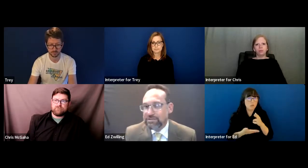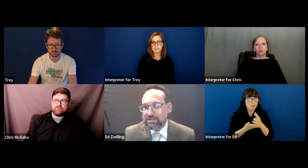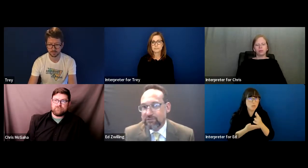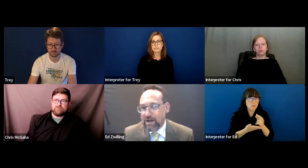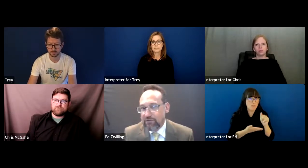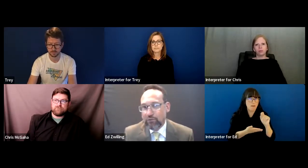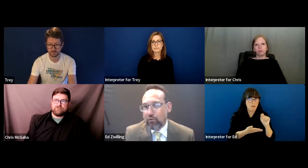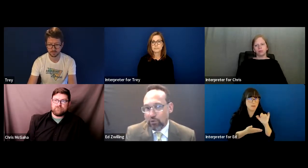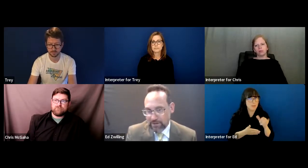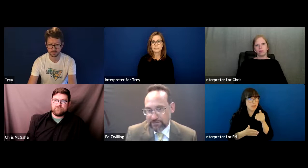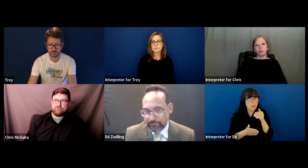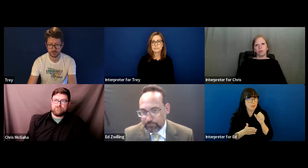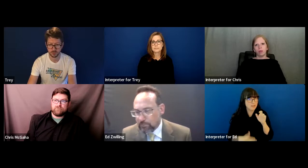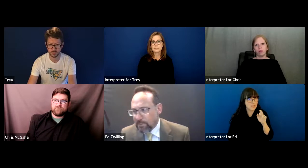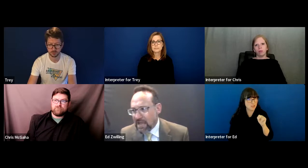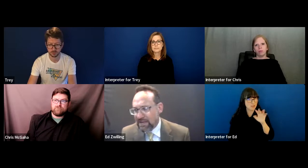That's where section 504 is.